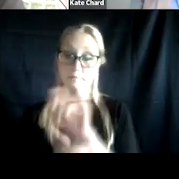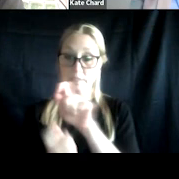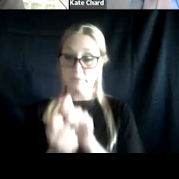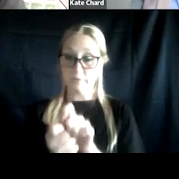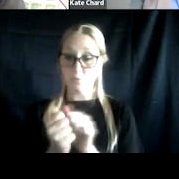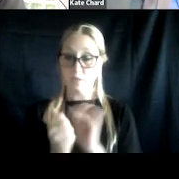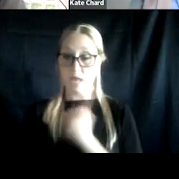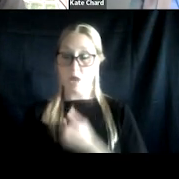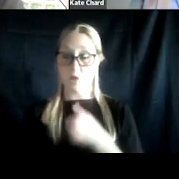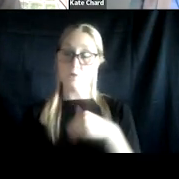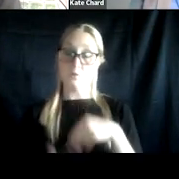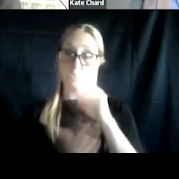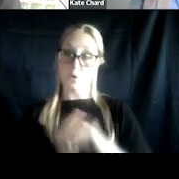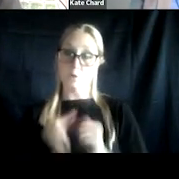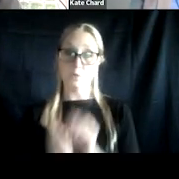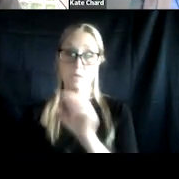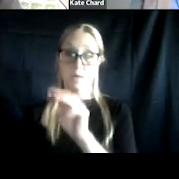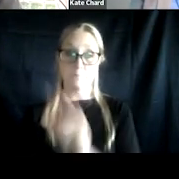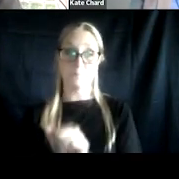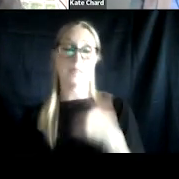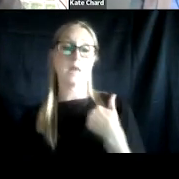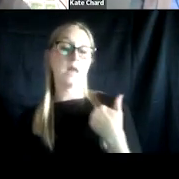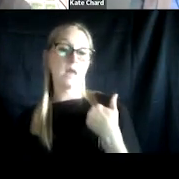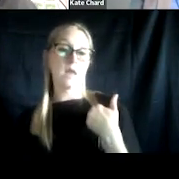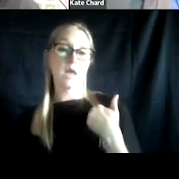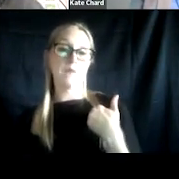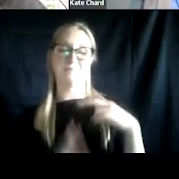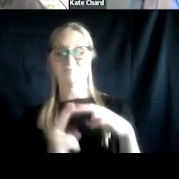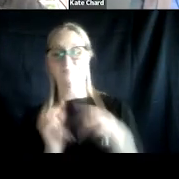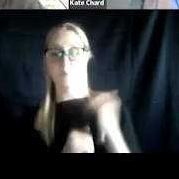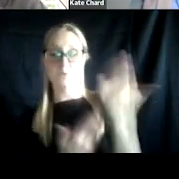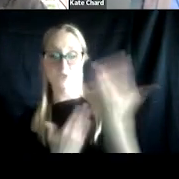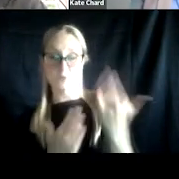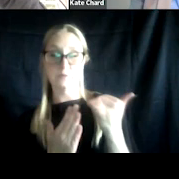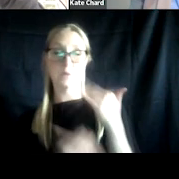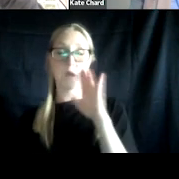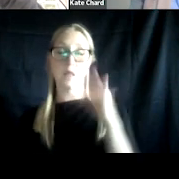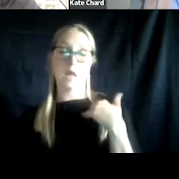that most veterans we serve have either a mental health disorder, substance use disorder, or both,